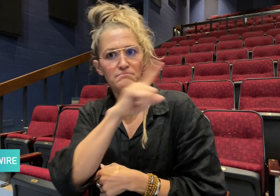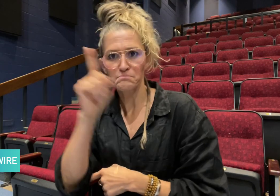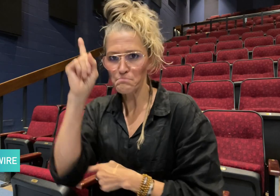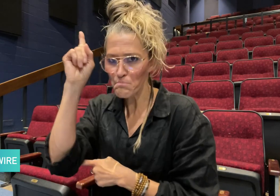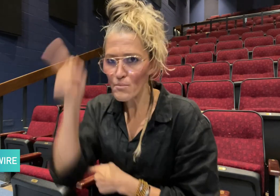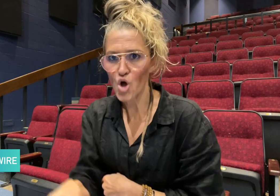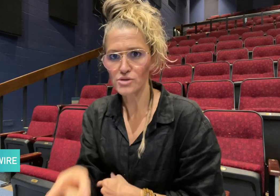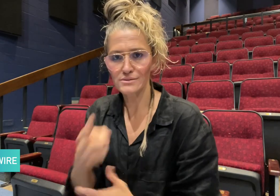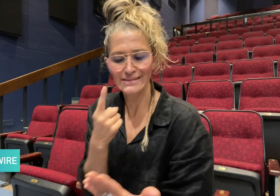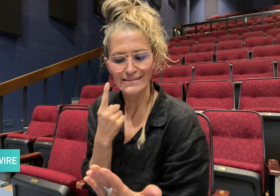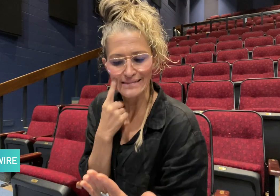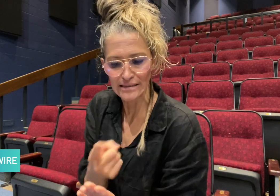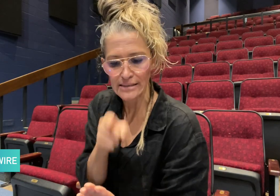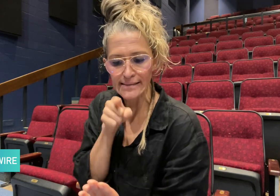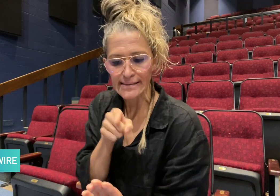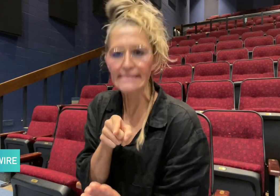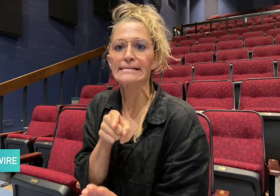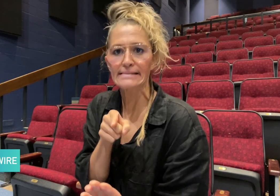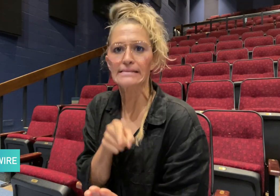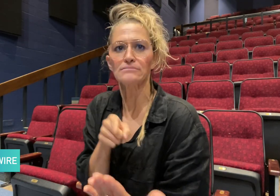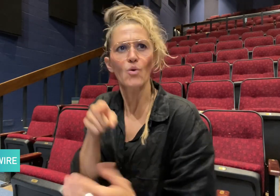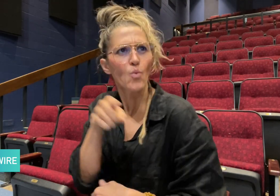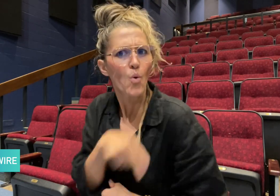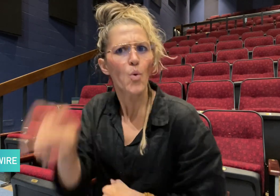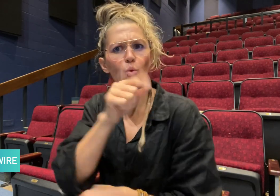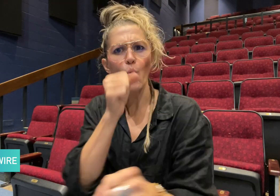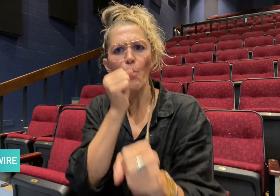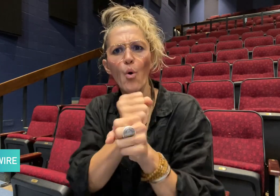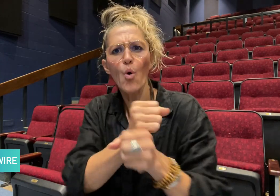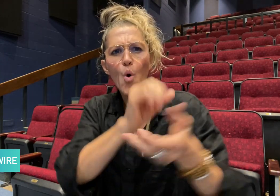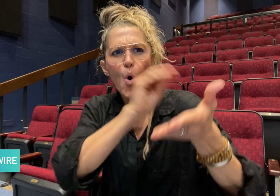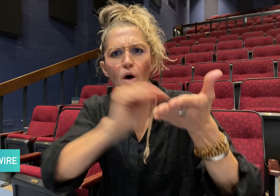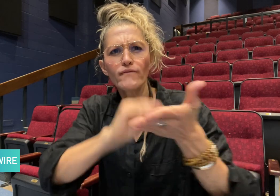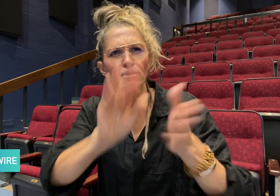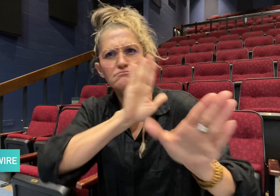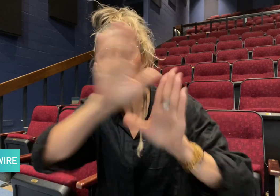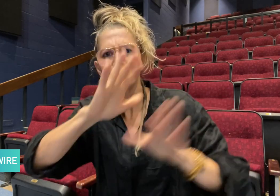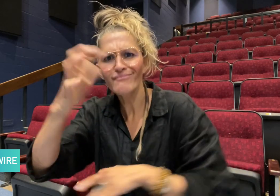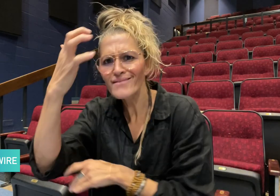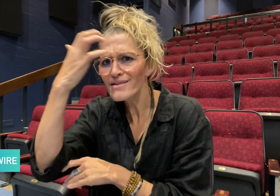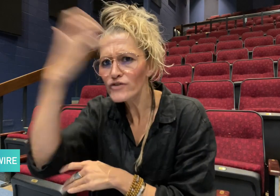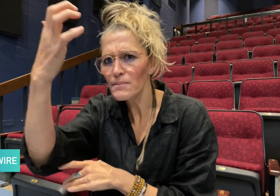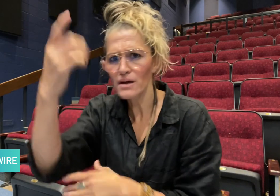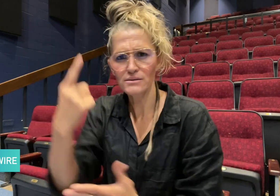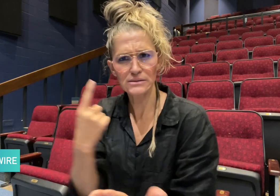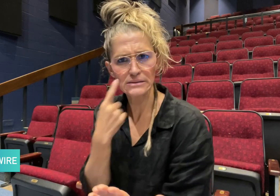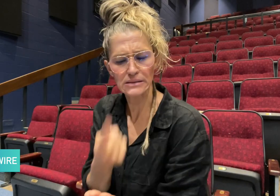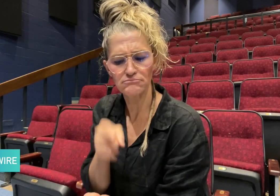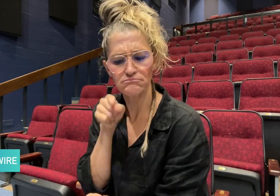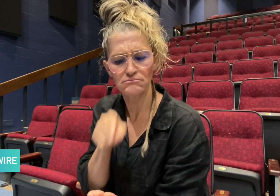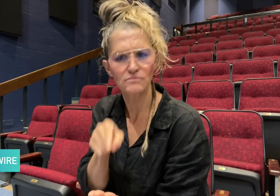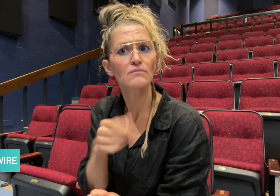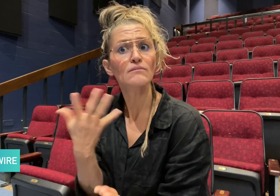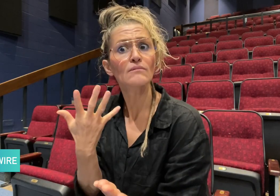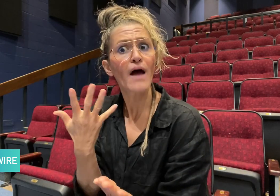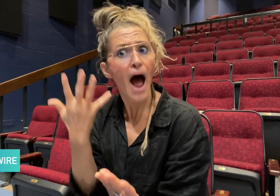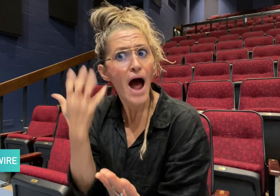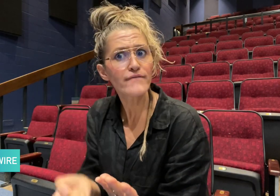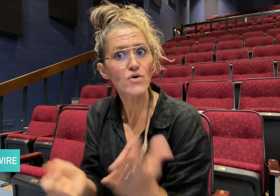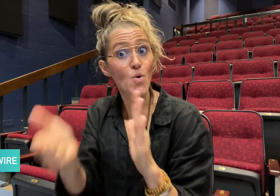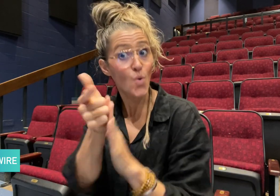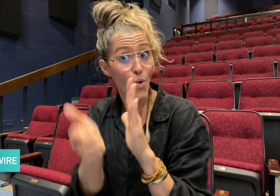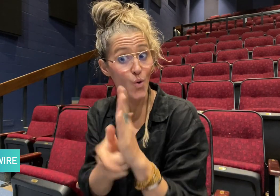would force every office of government to implement what